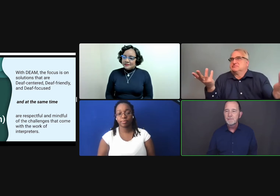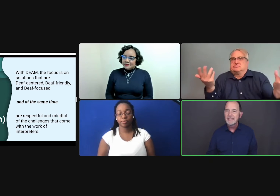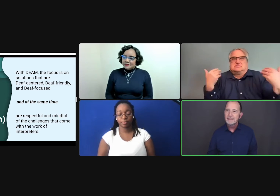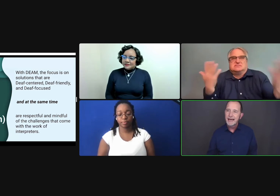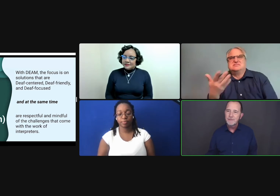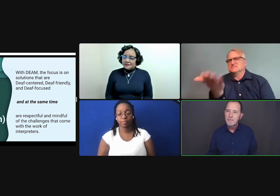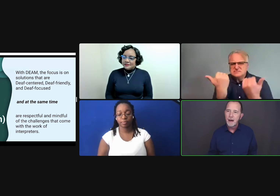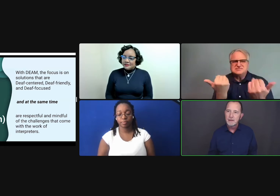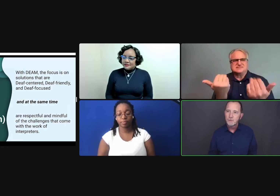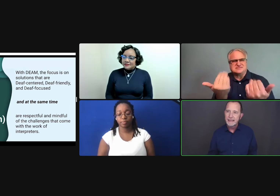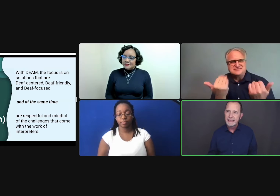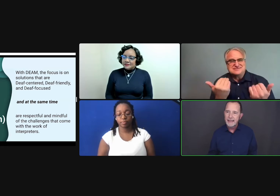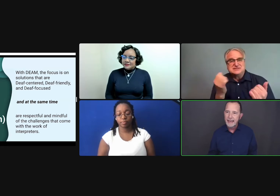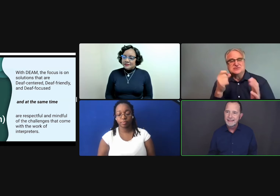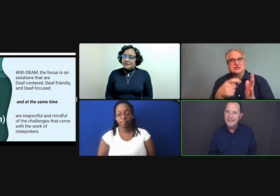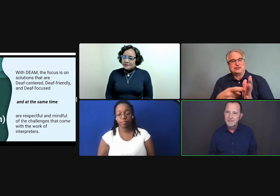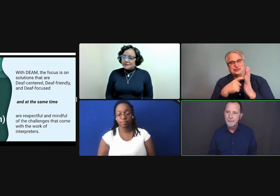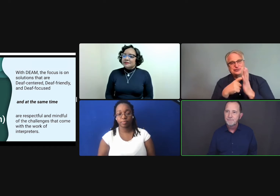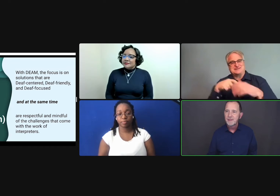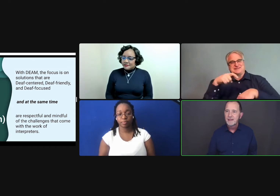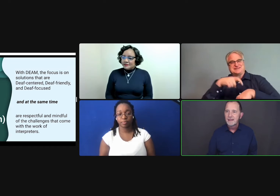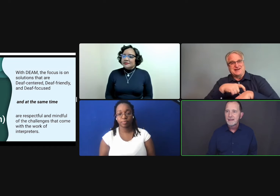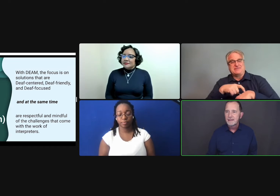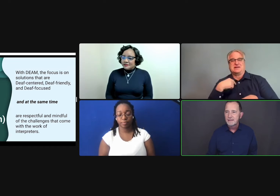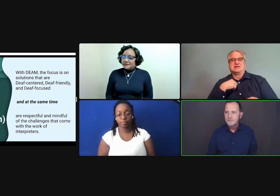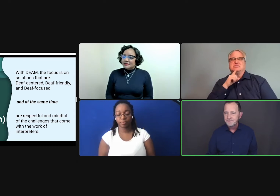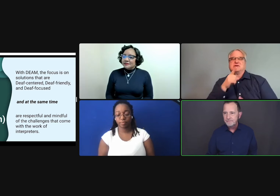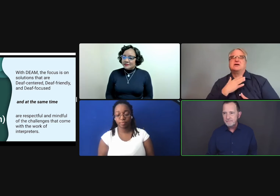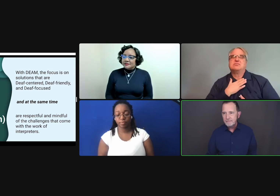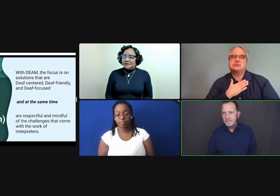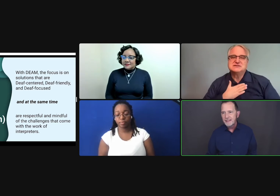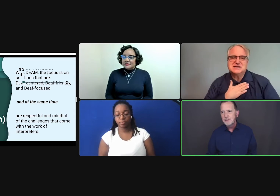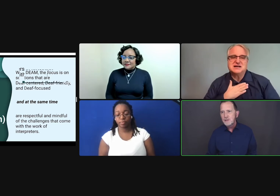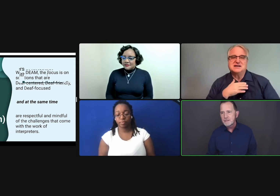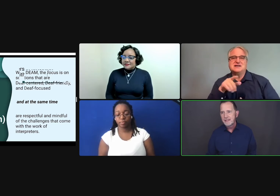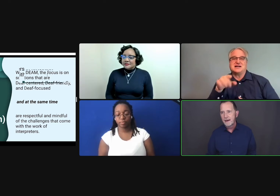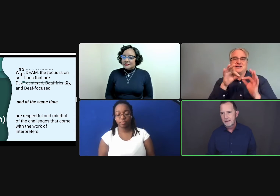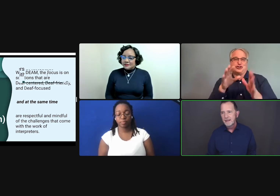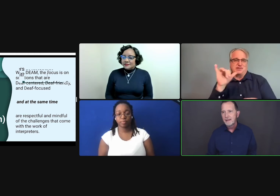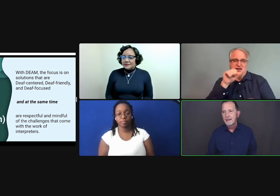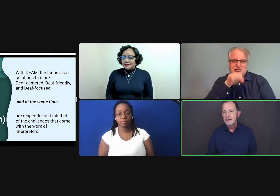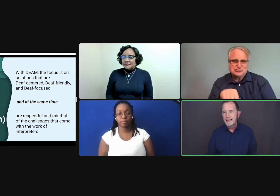But I didn't have a model ready at hand to give them. And it took some time.